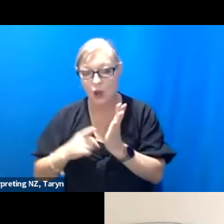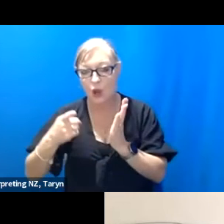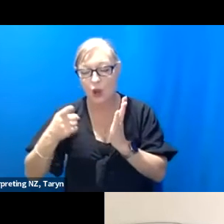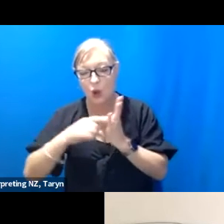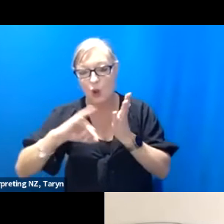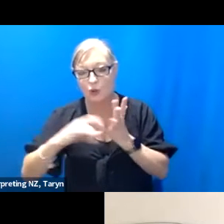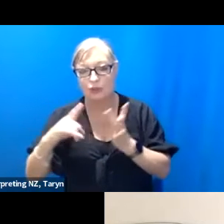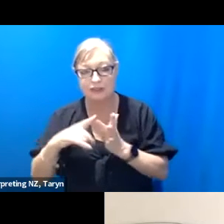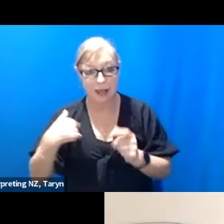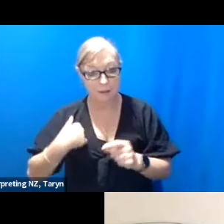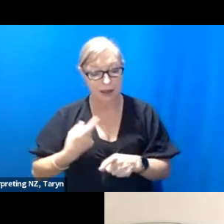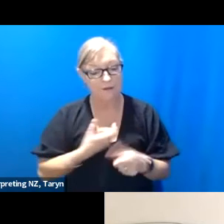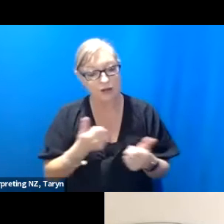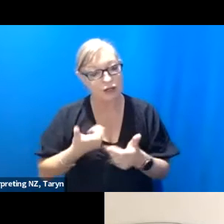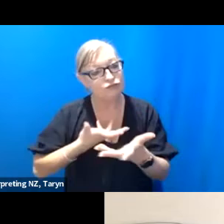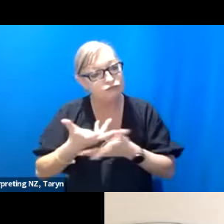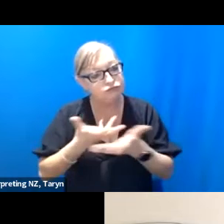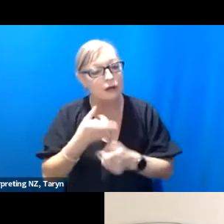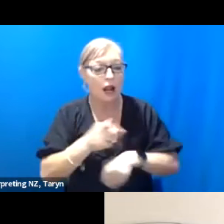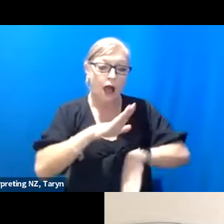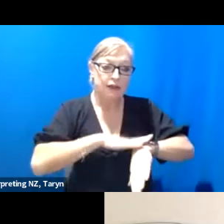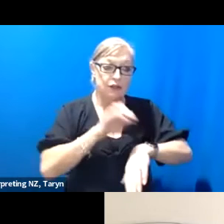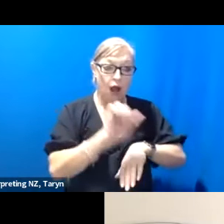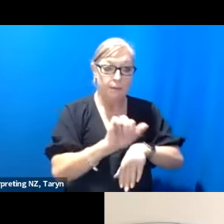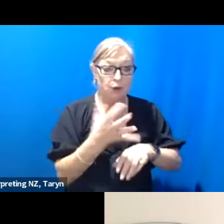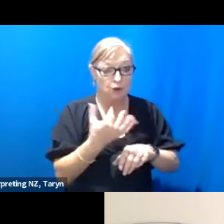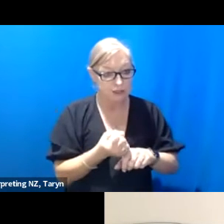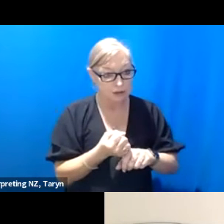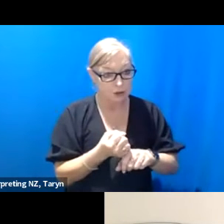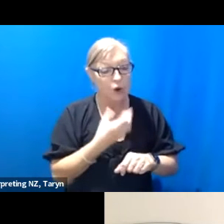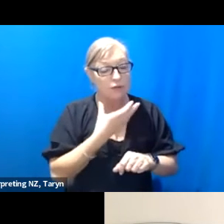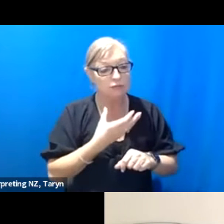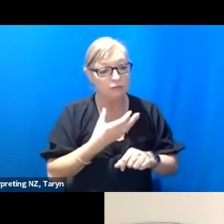you're taking with your next project, the two years I seem to remember, beautiful